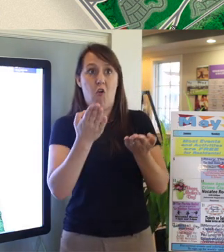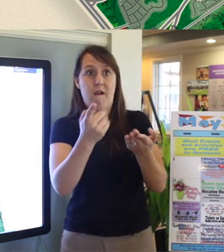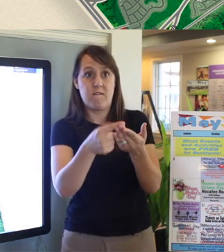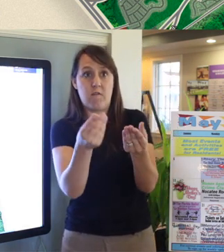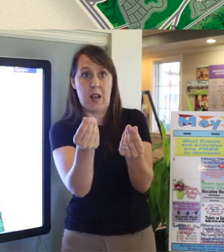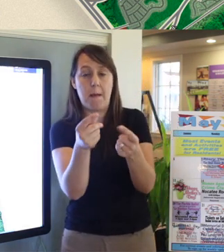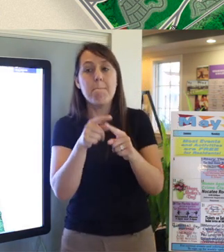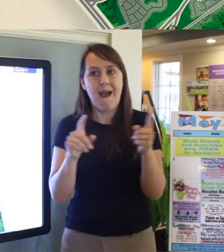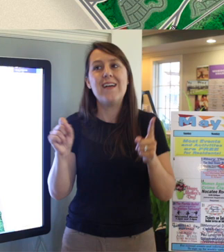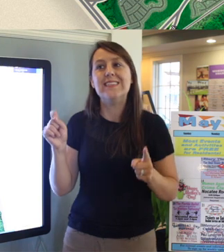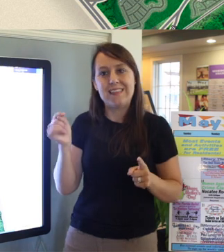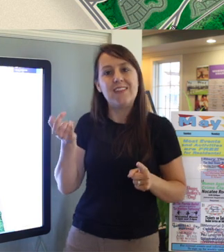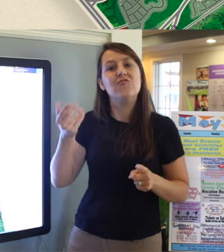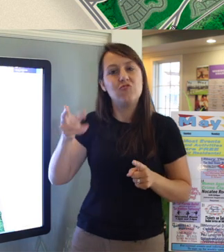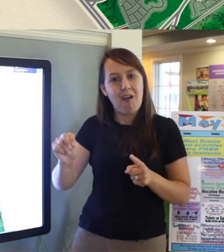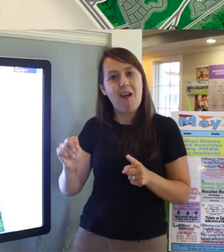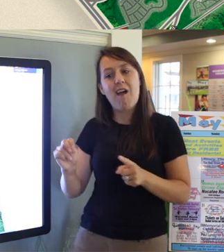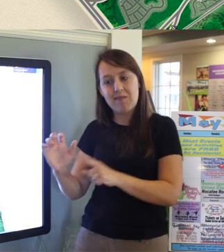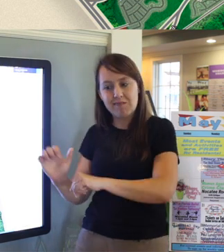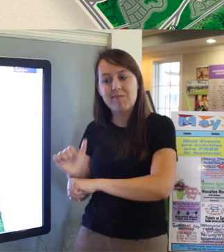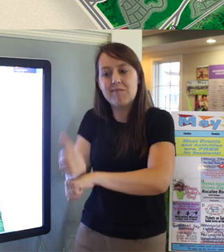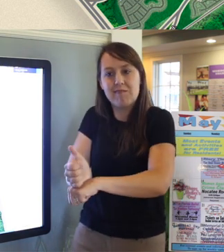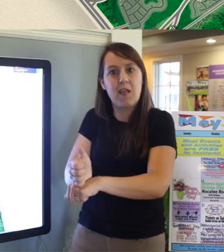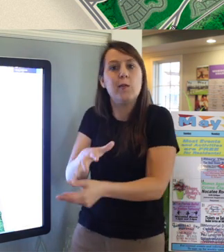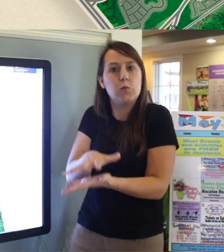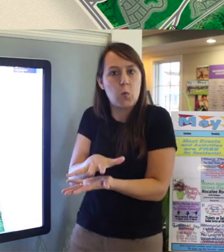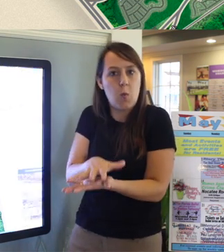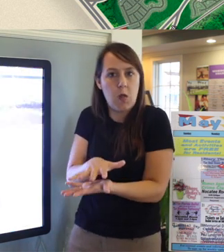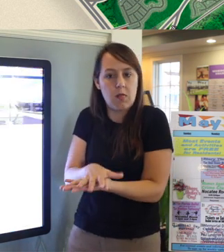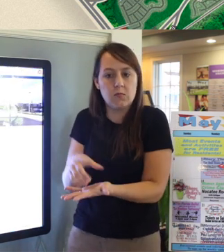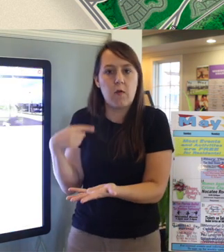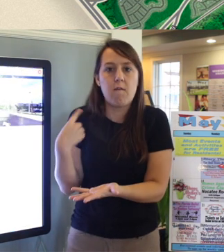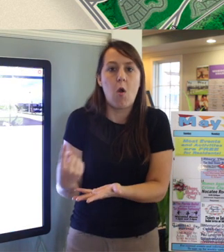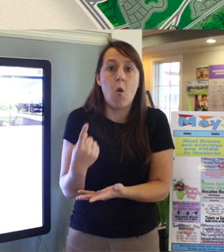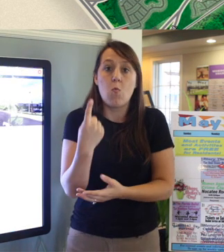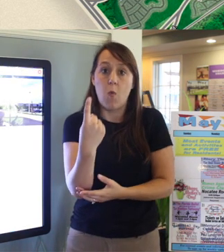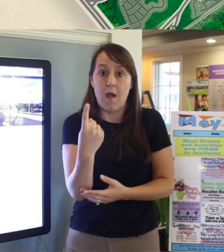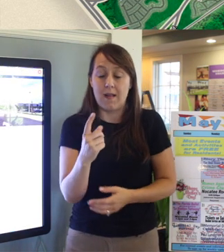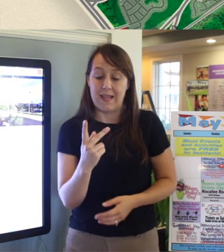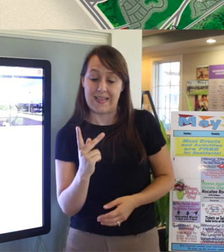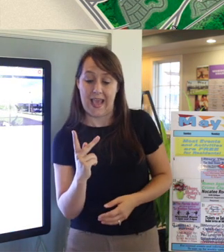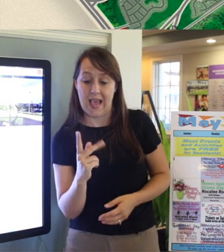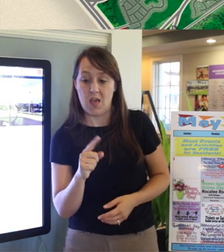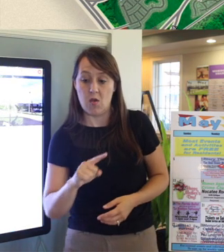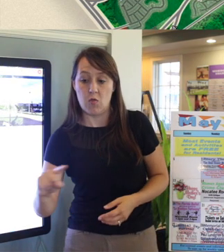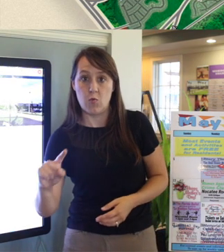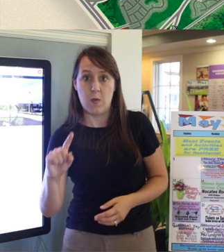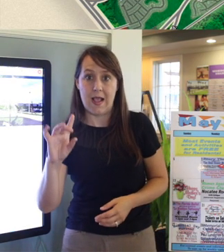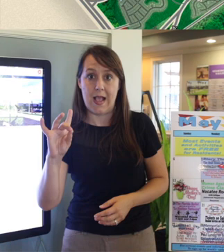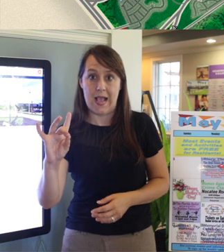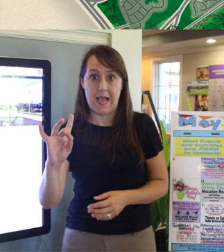St. John's has. So, so far we have one K-8 on the west side of our community